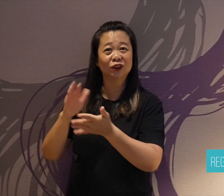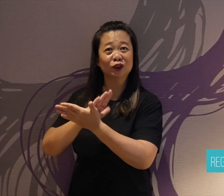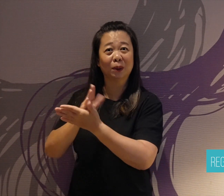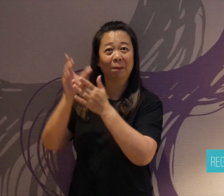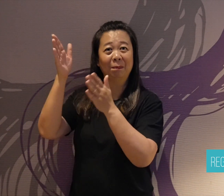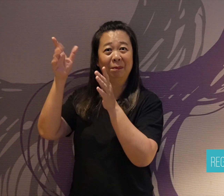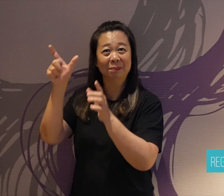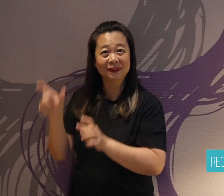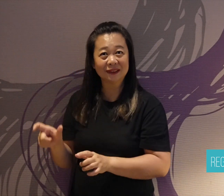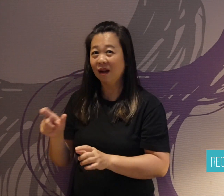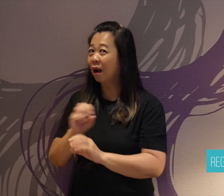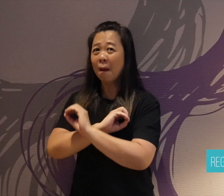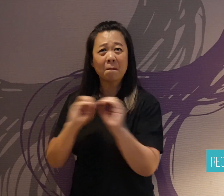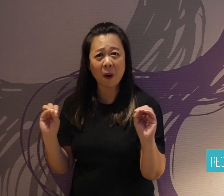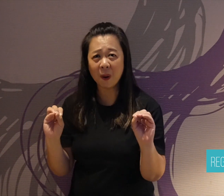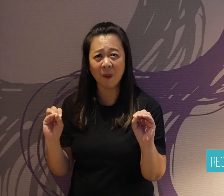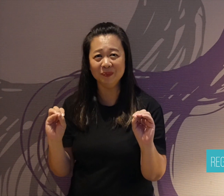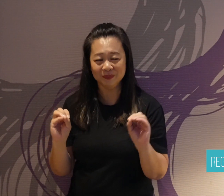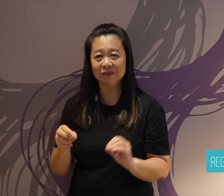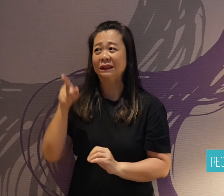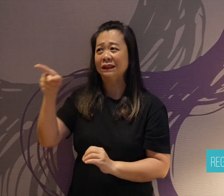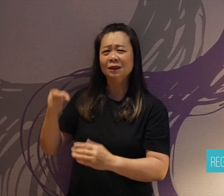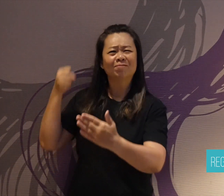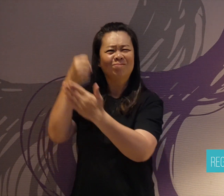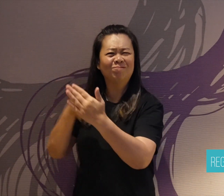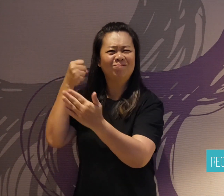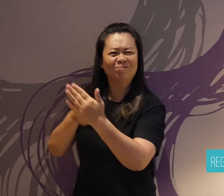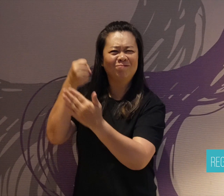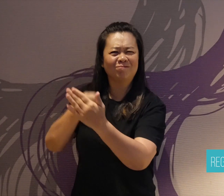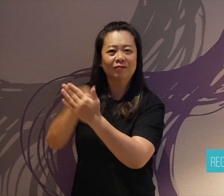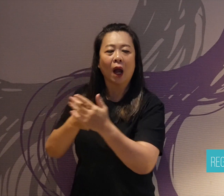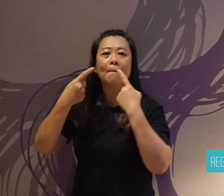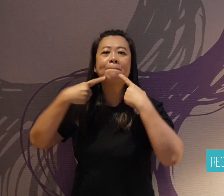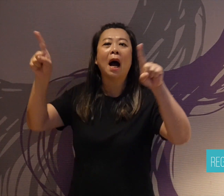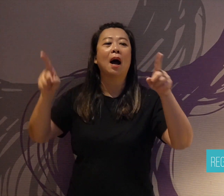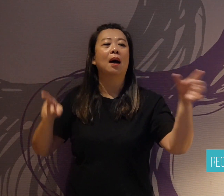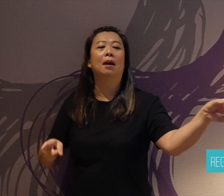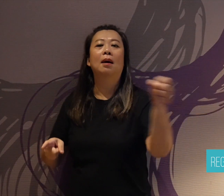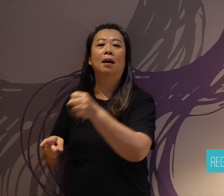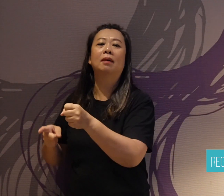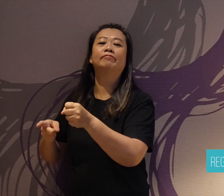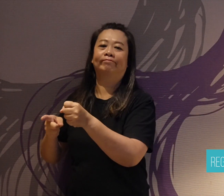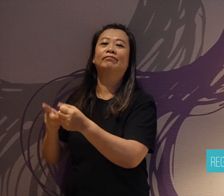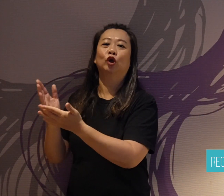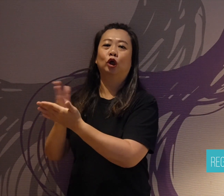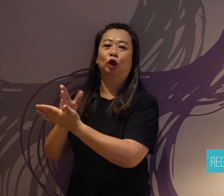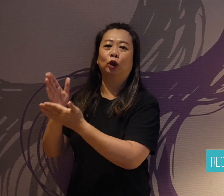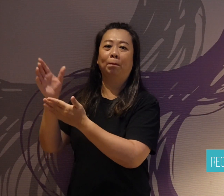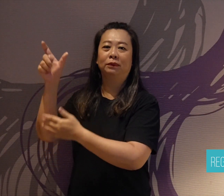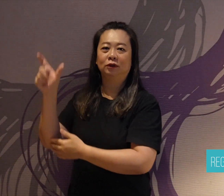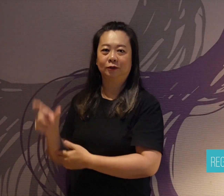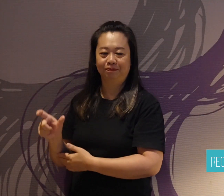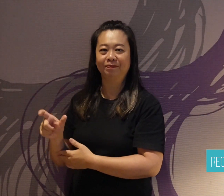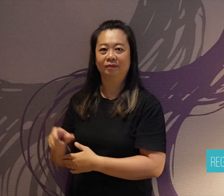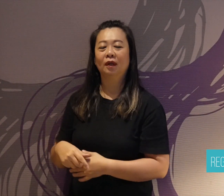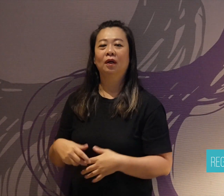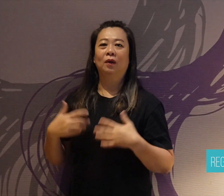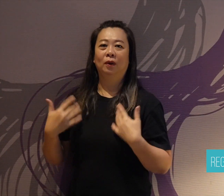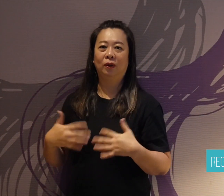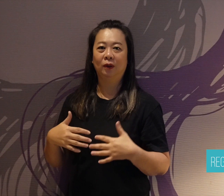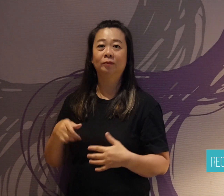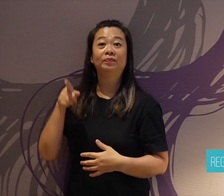He advocated and advocated, and finally, sign language interpretation